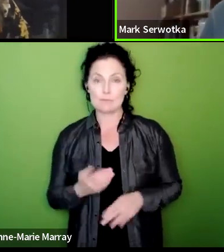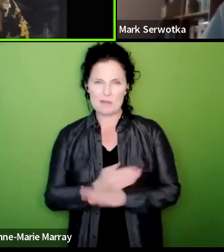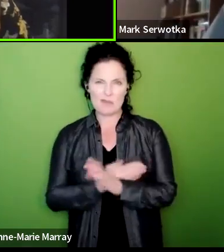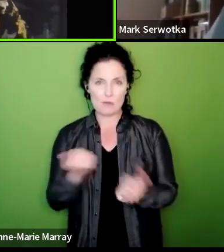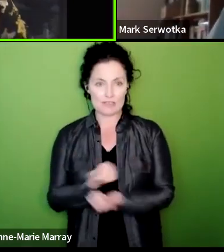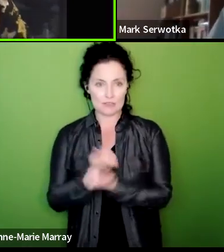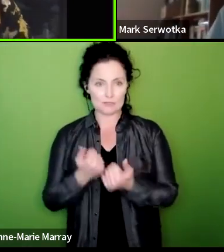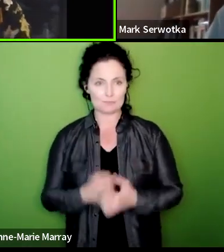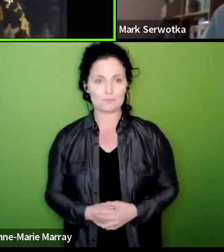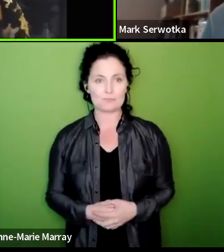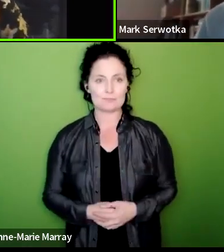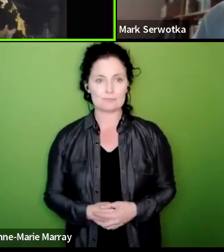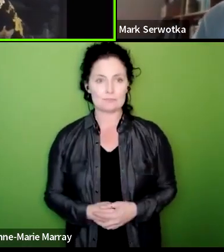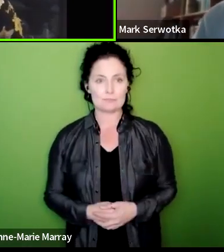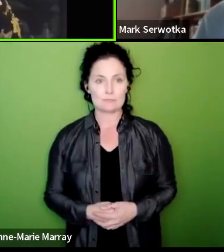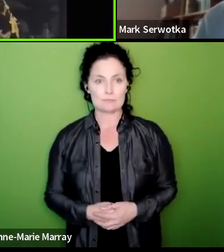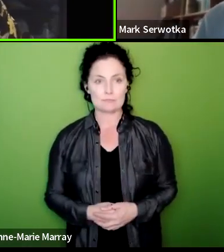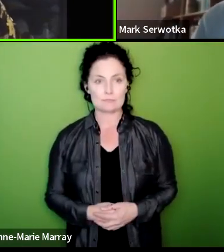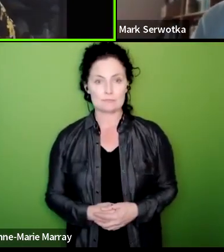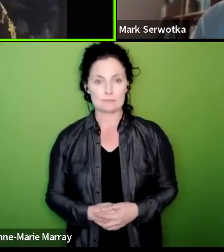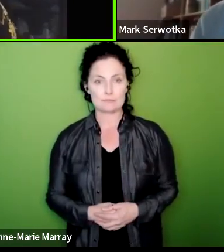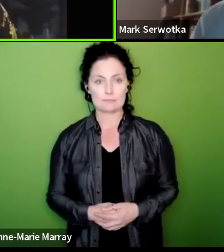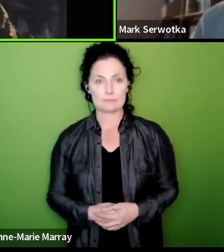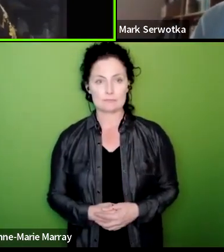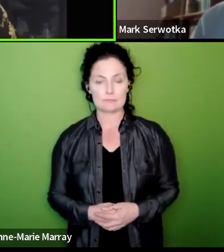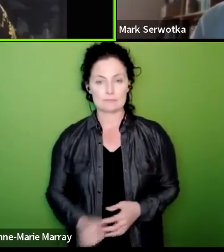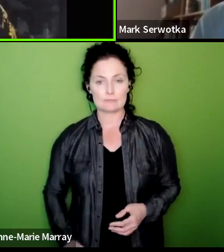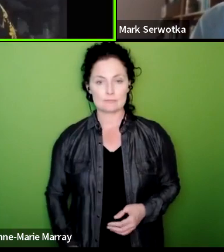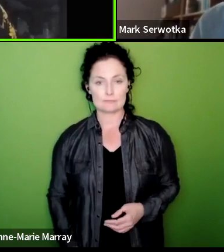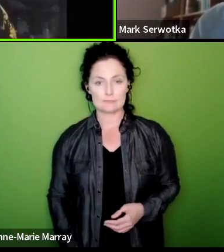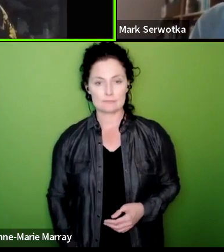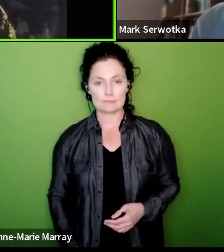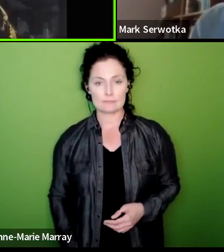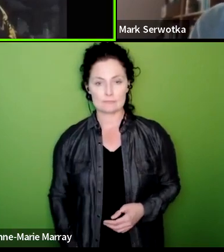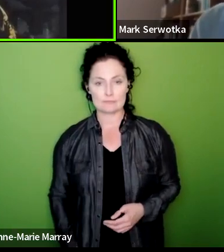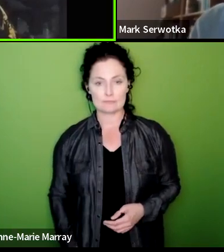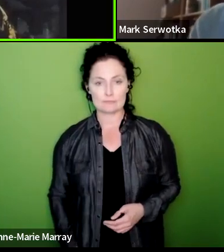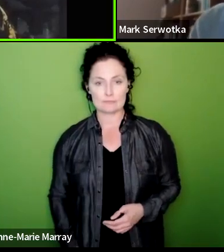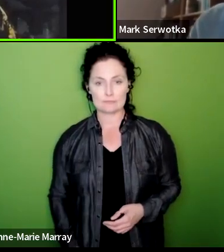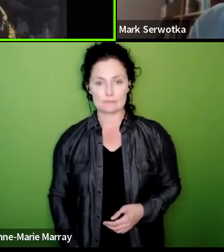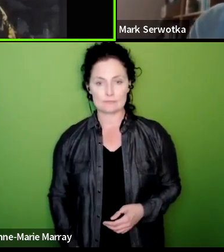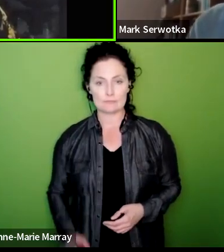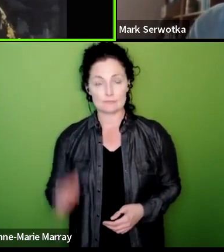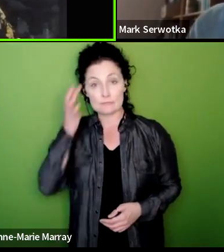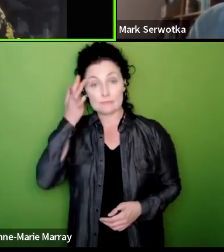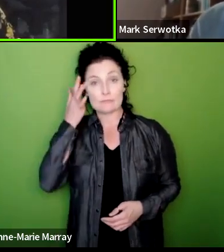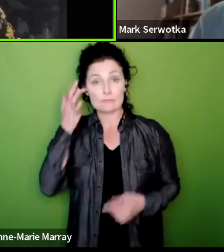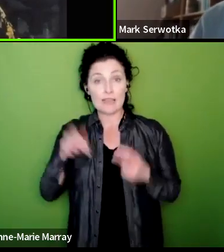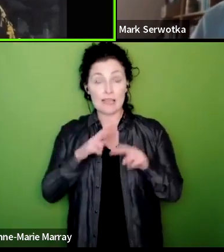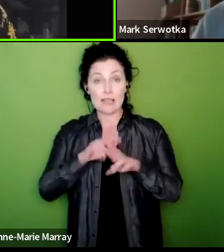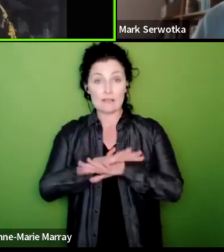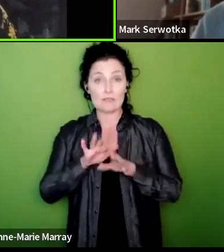okay thank you so I mean if if Mark if we haven't covered your specific employer area or group don't